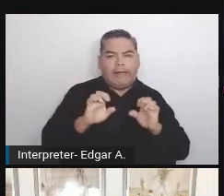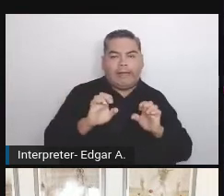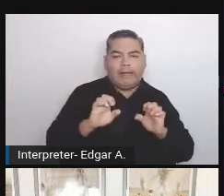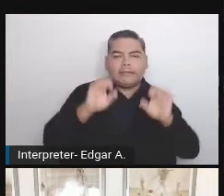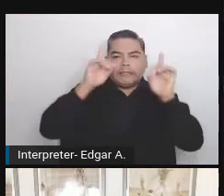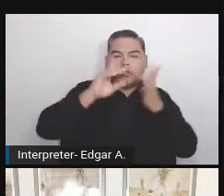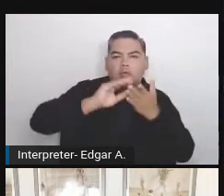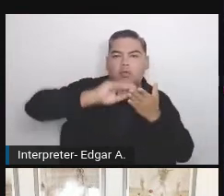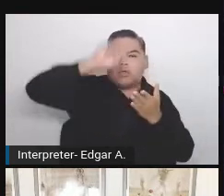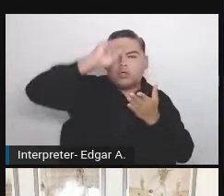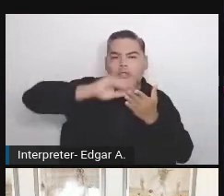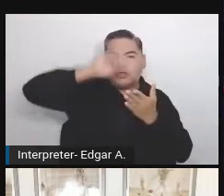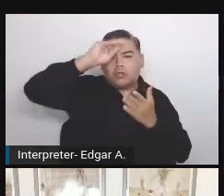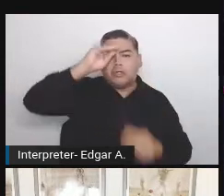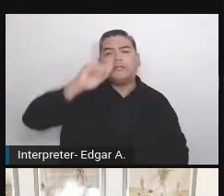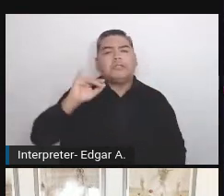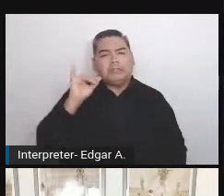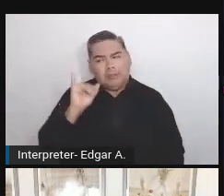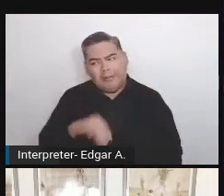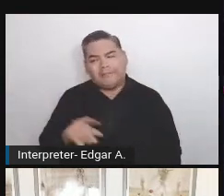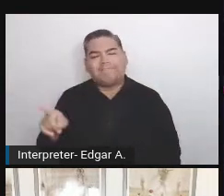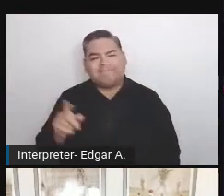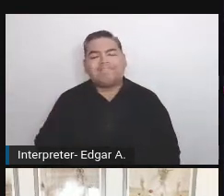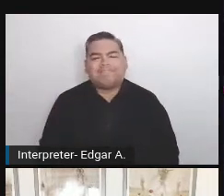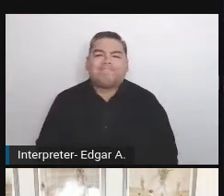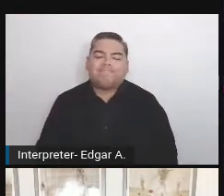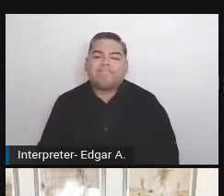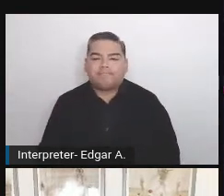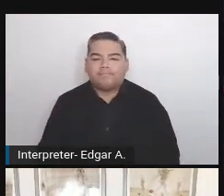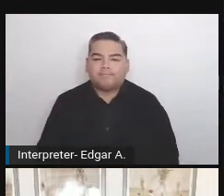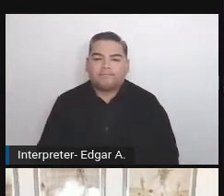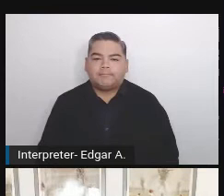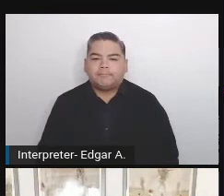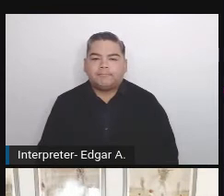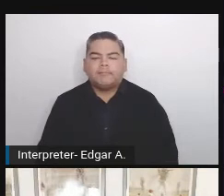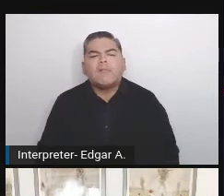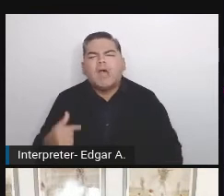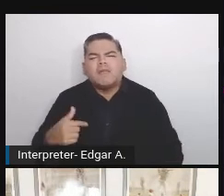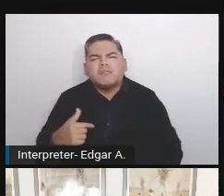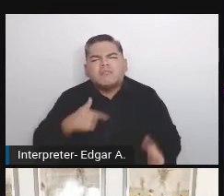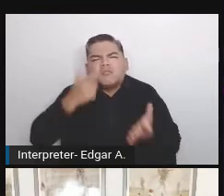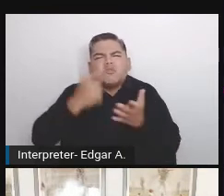I mentioned this weird term in the title, CI/CD, what does it mean?